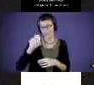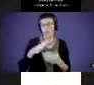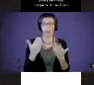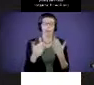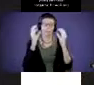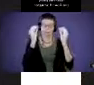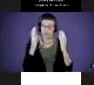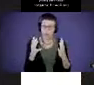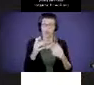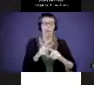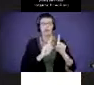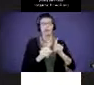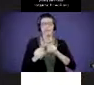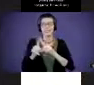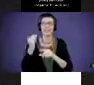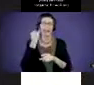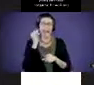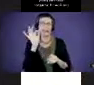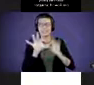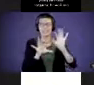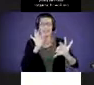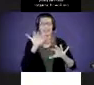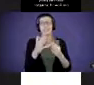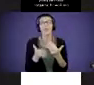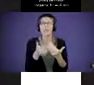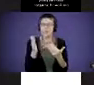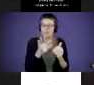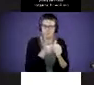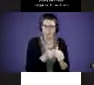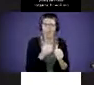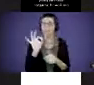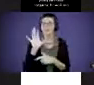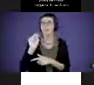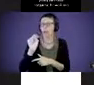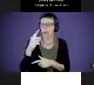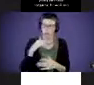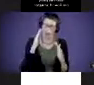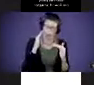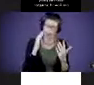But different ideas that are easy to do and fun, we hope, to enhance your baby's development.